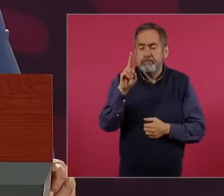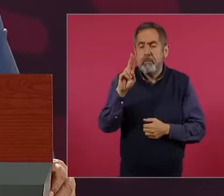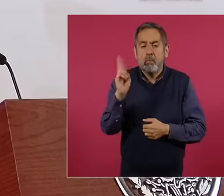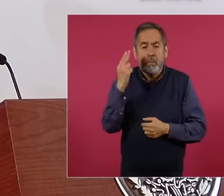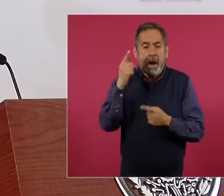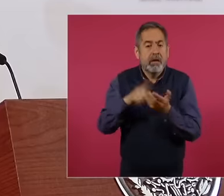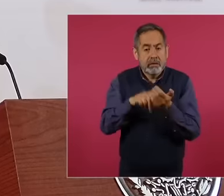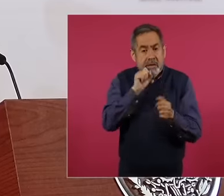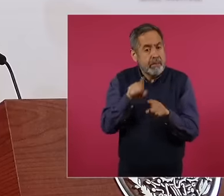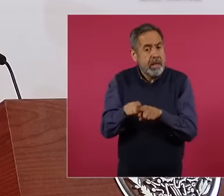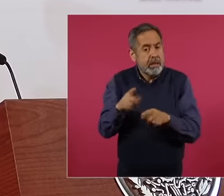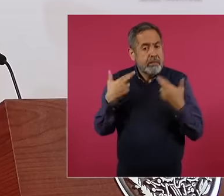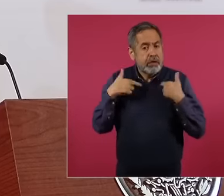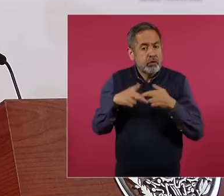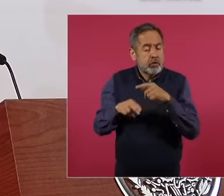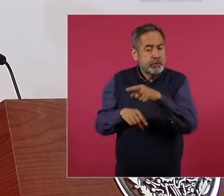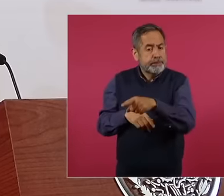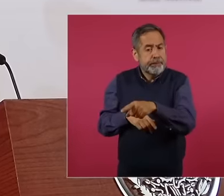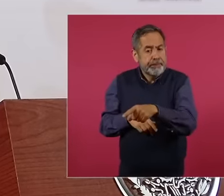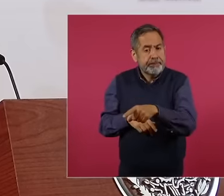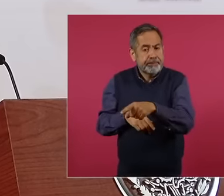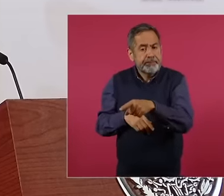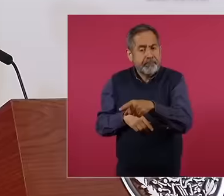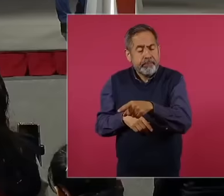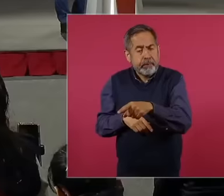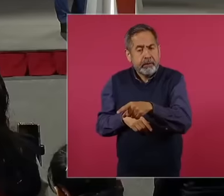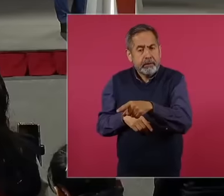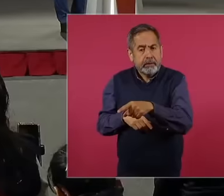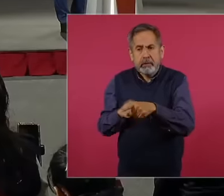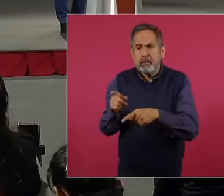very good Mexican teachers.